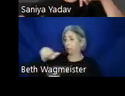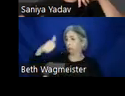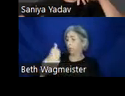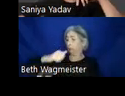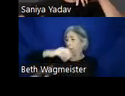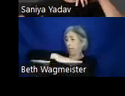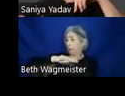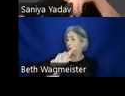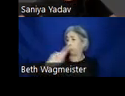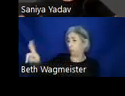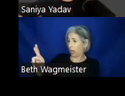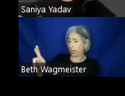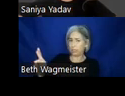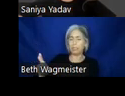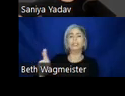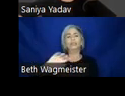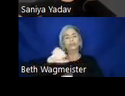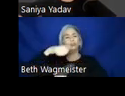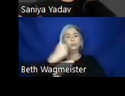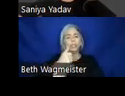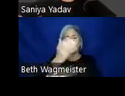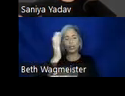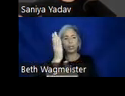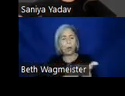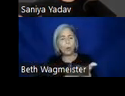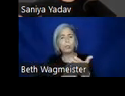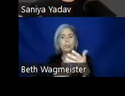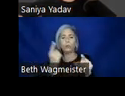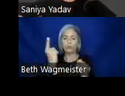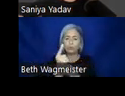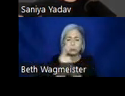Building a component accessibility with the correct specifications early on allows